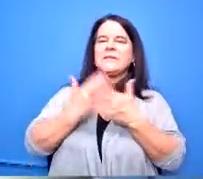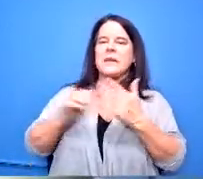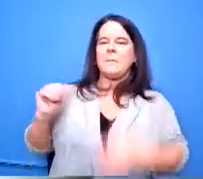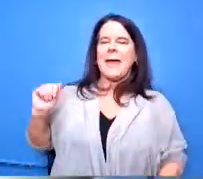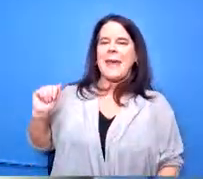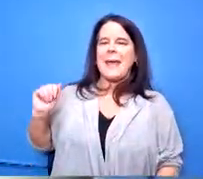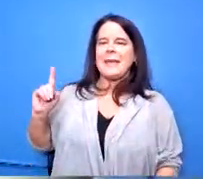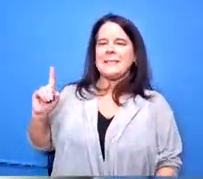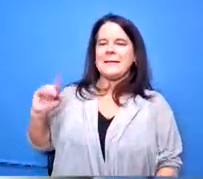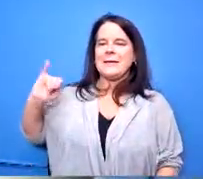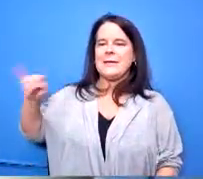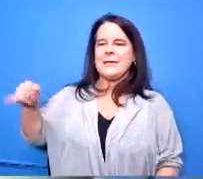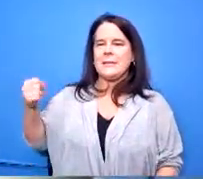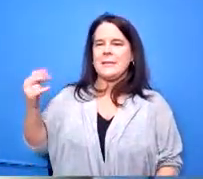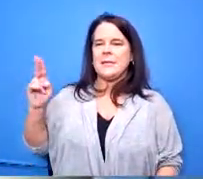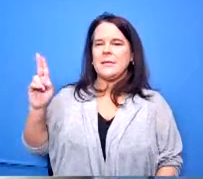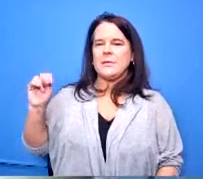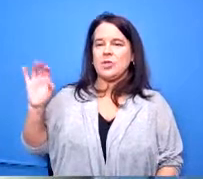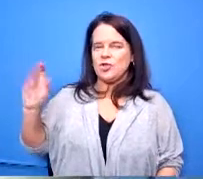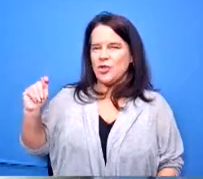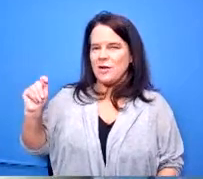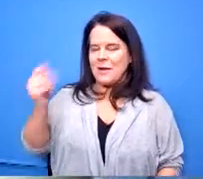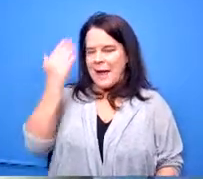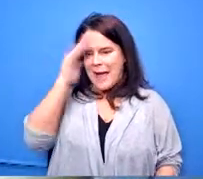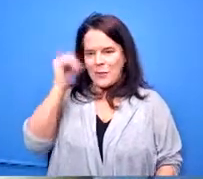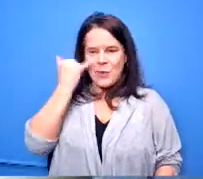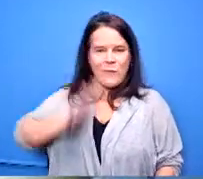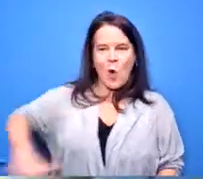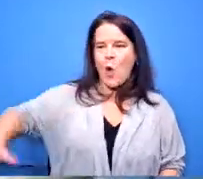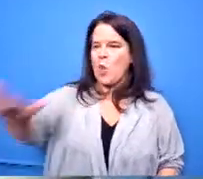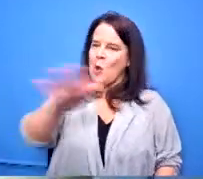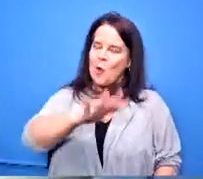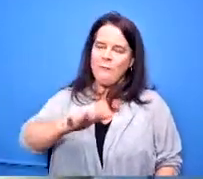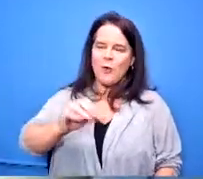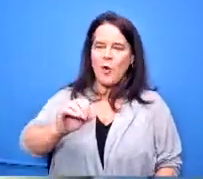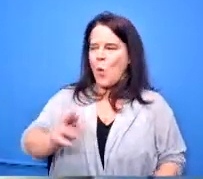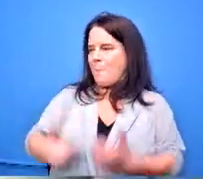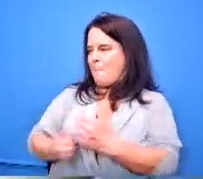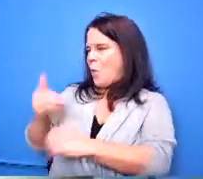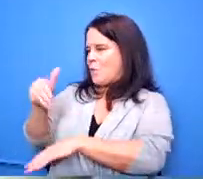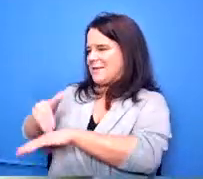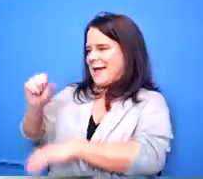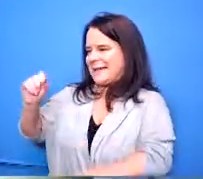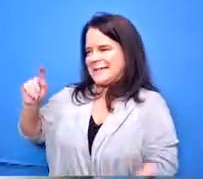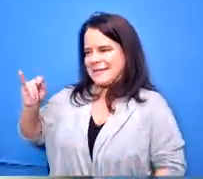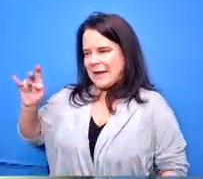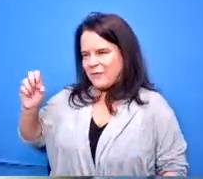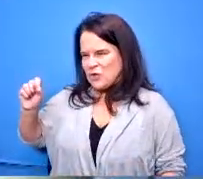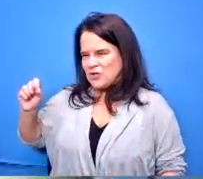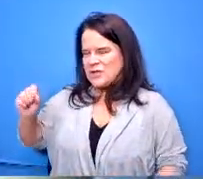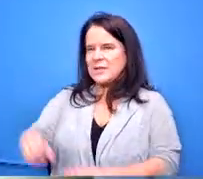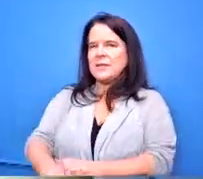i don't know if they're all across the district or if they're just mostly at stivers those people